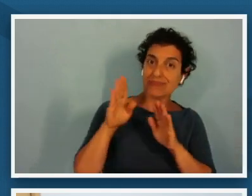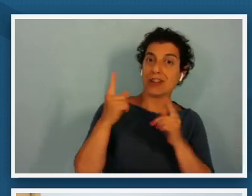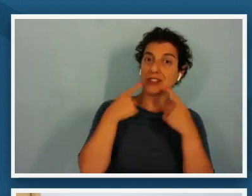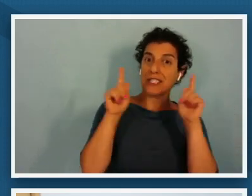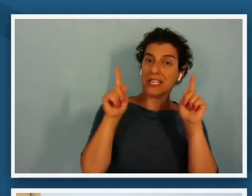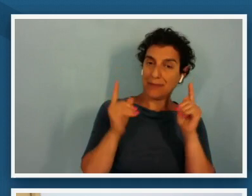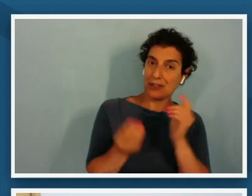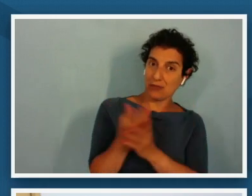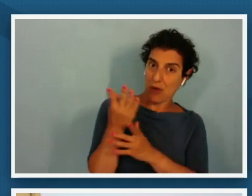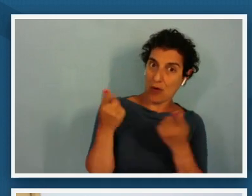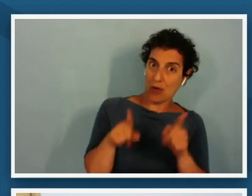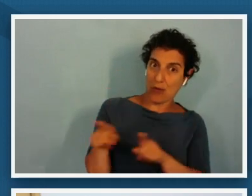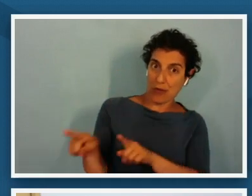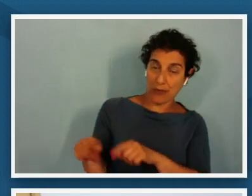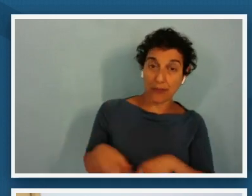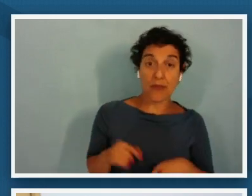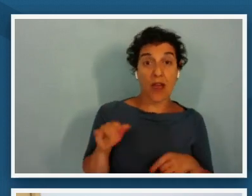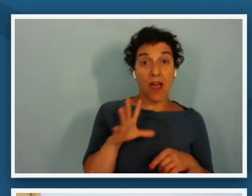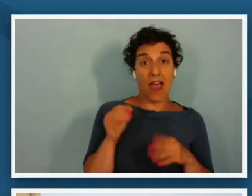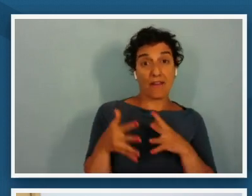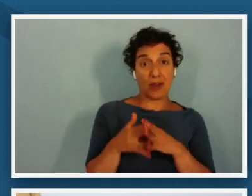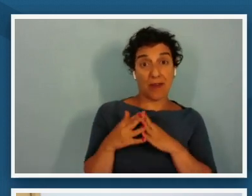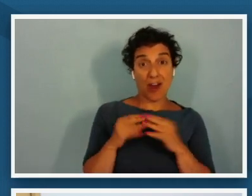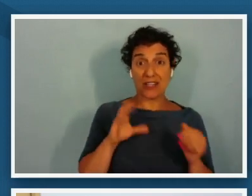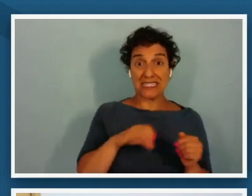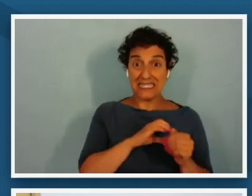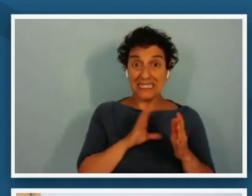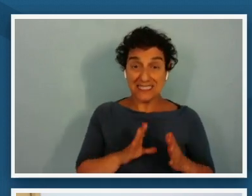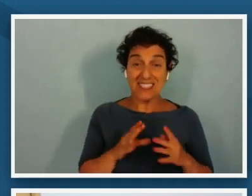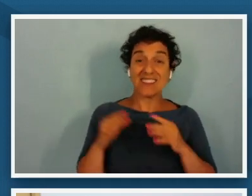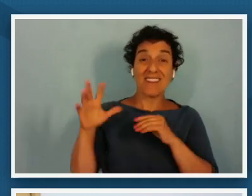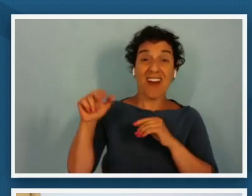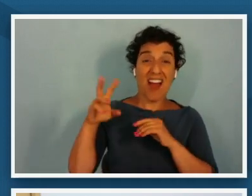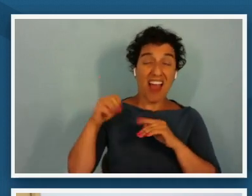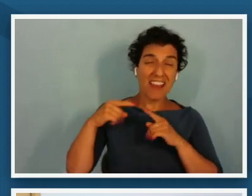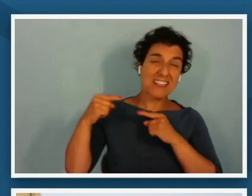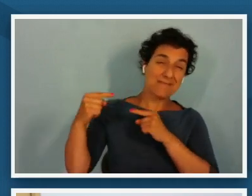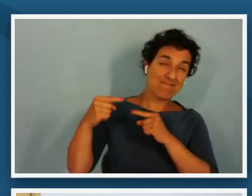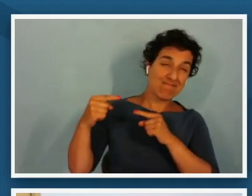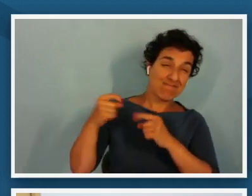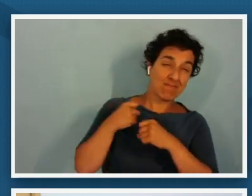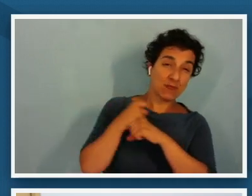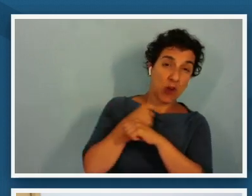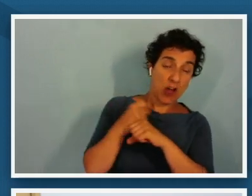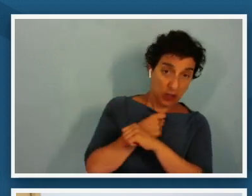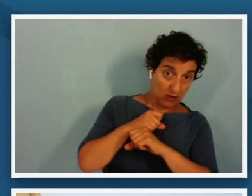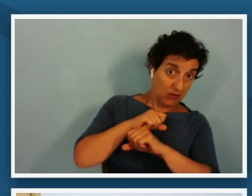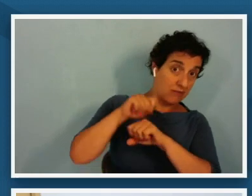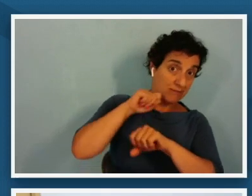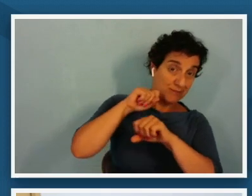african-american citizens actively struggled against this violence